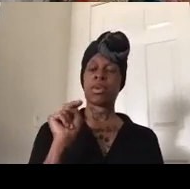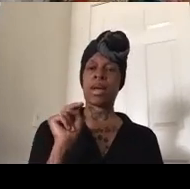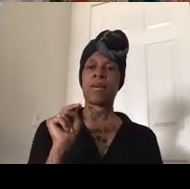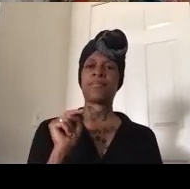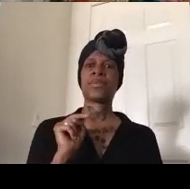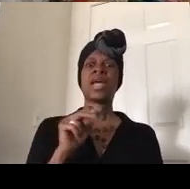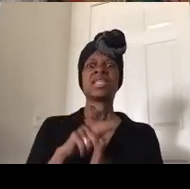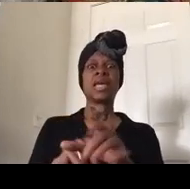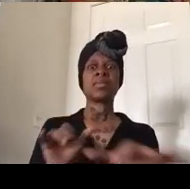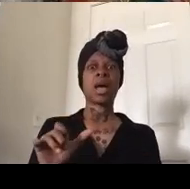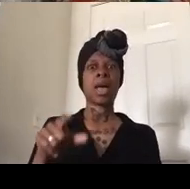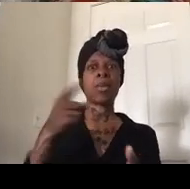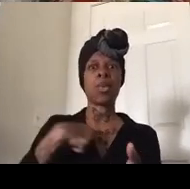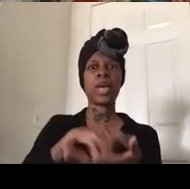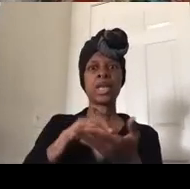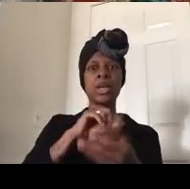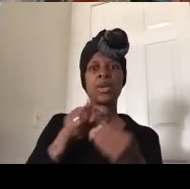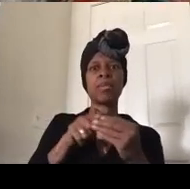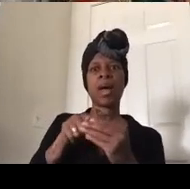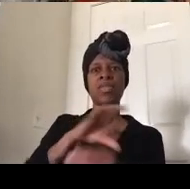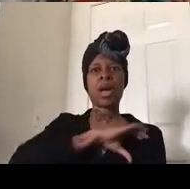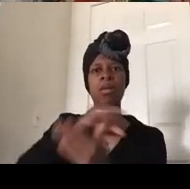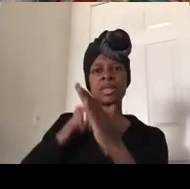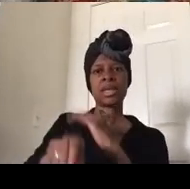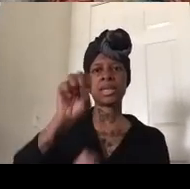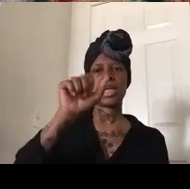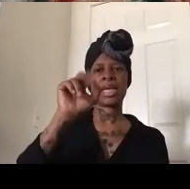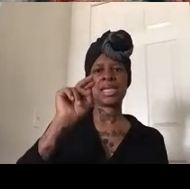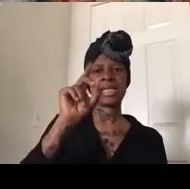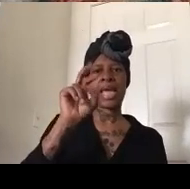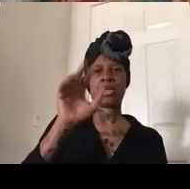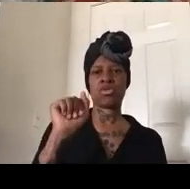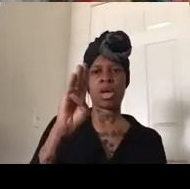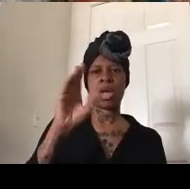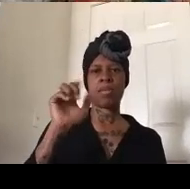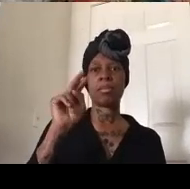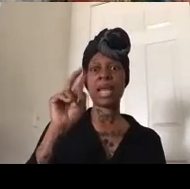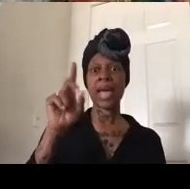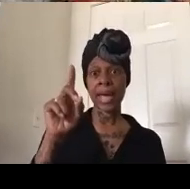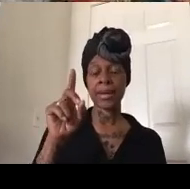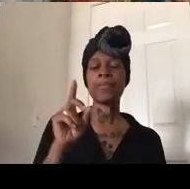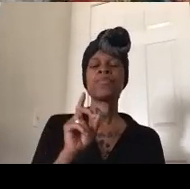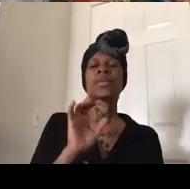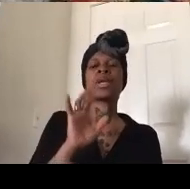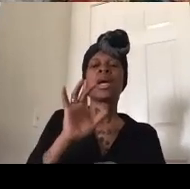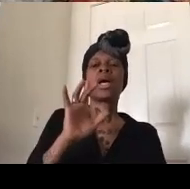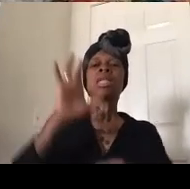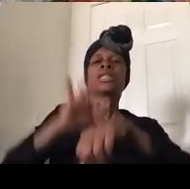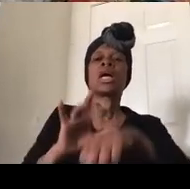bland um and then fine and then we stopped in tulsa oklahoma for black wall street and as we come up